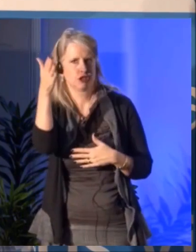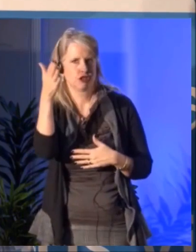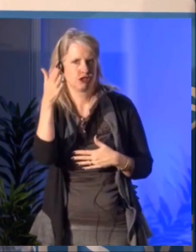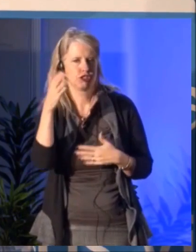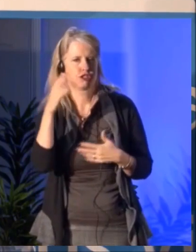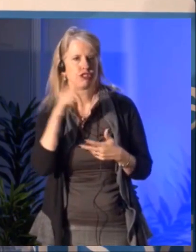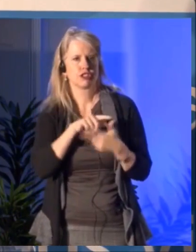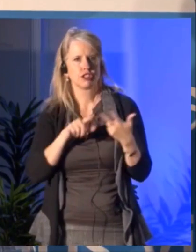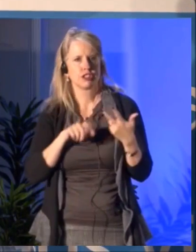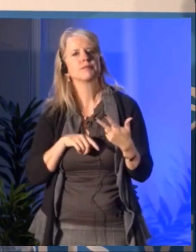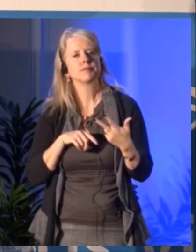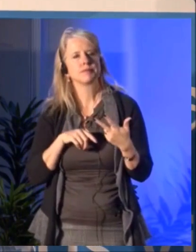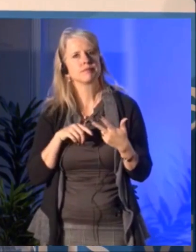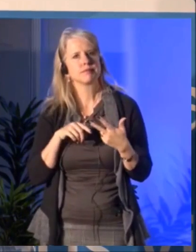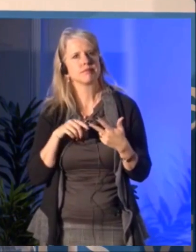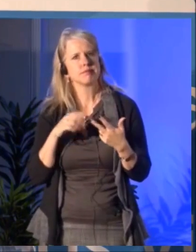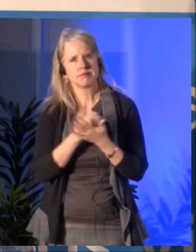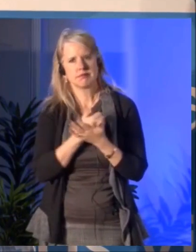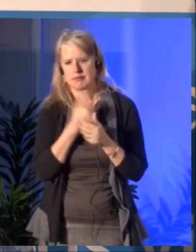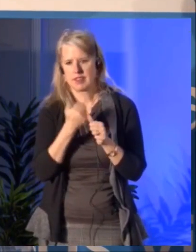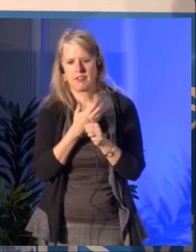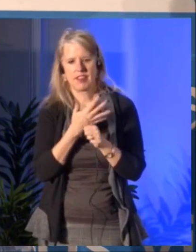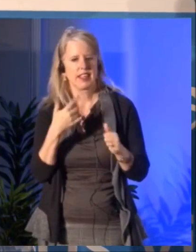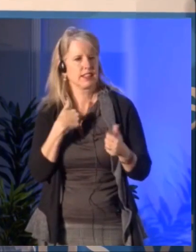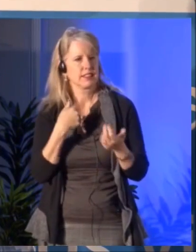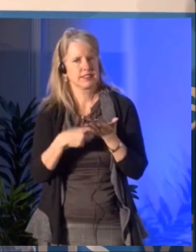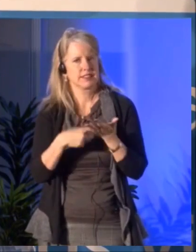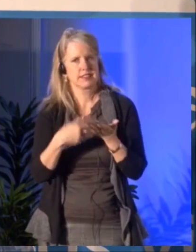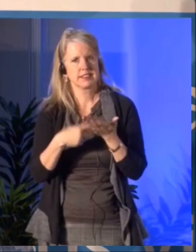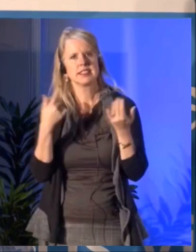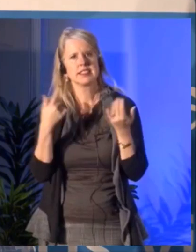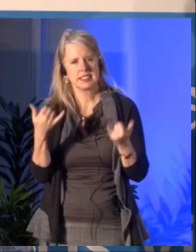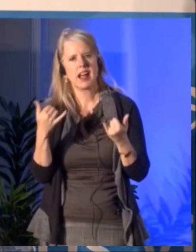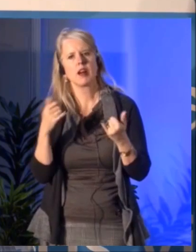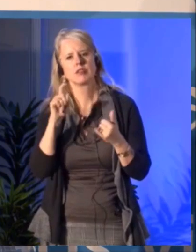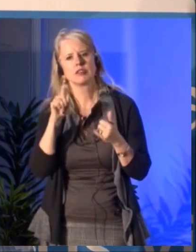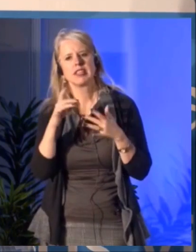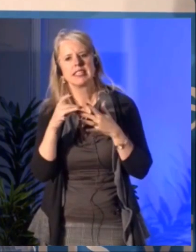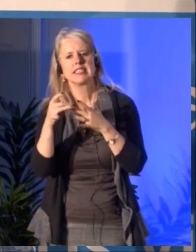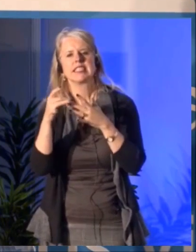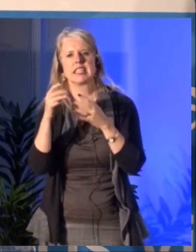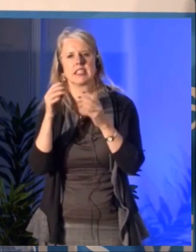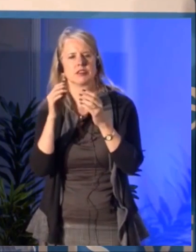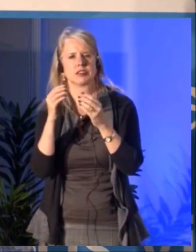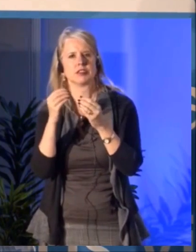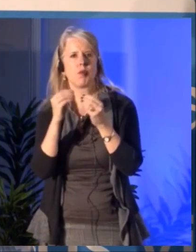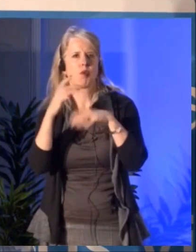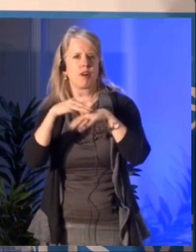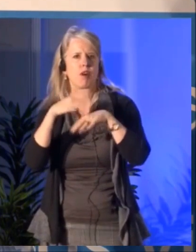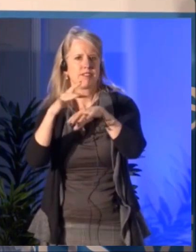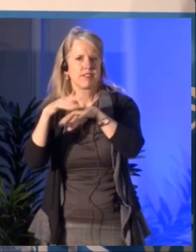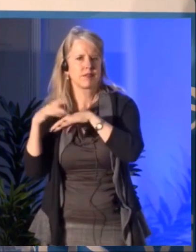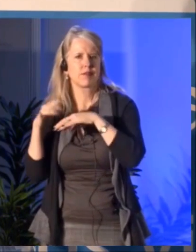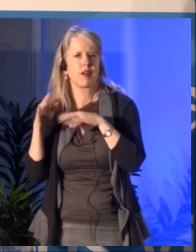in the demographic of the arts institutions I would be really worried and I think it would be a failure for us.